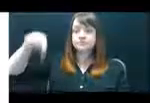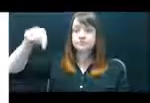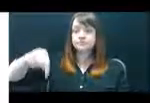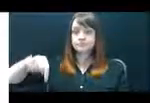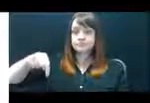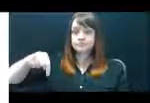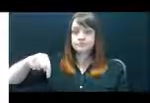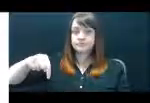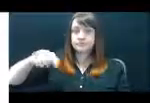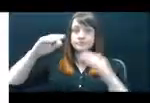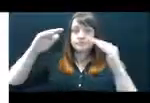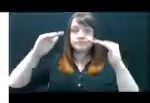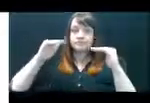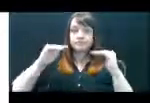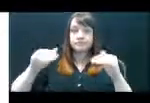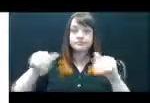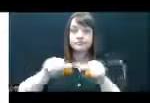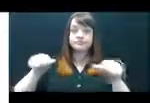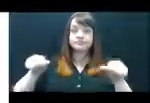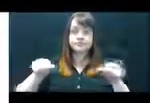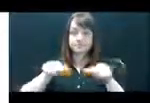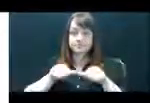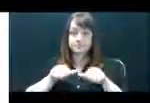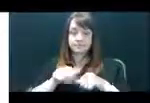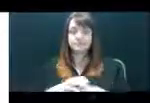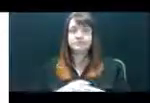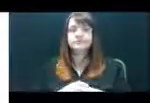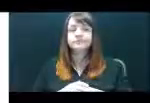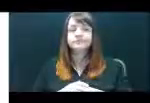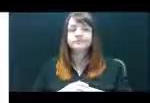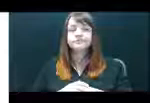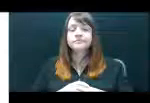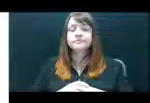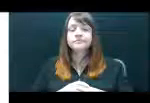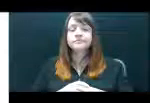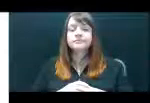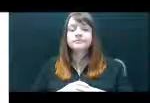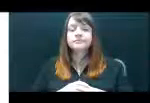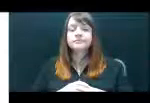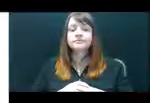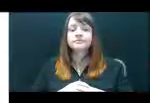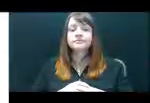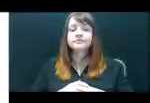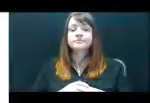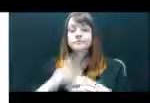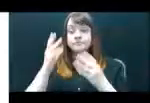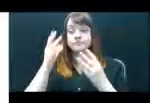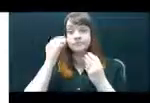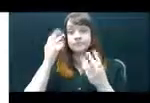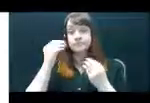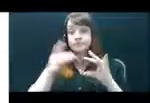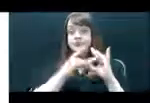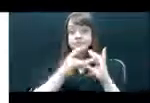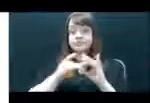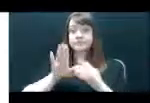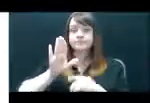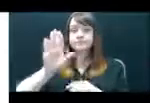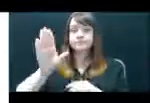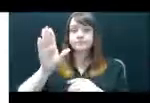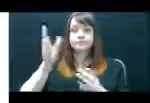on the form. This area deals with information about your proposed session.